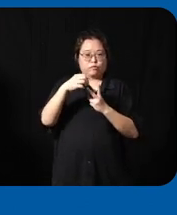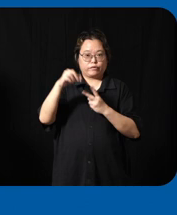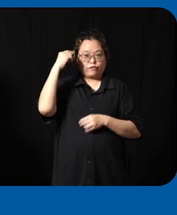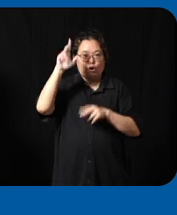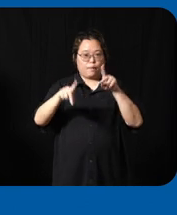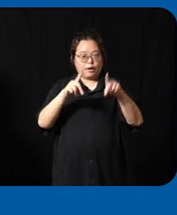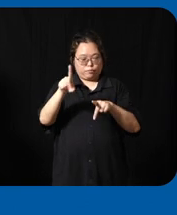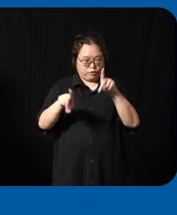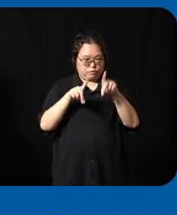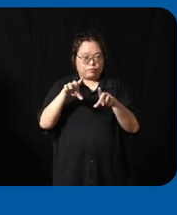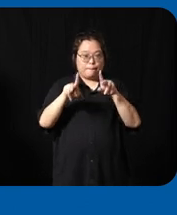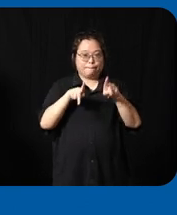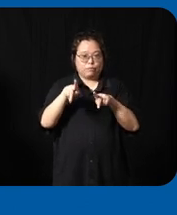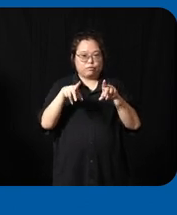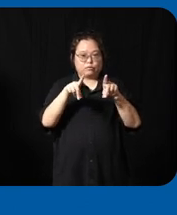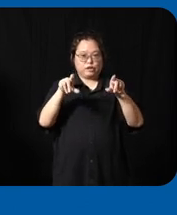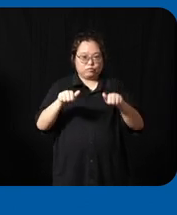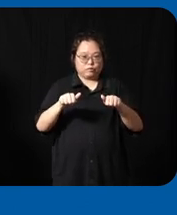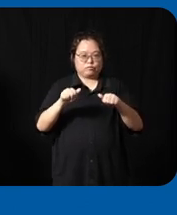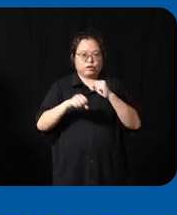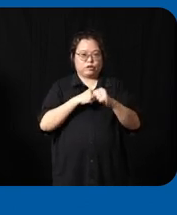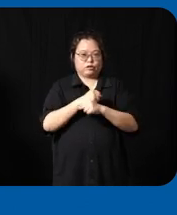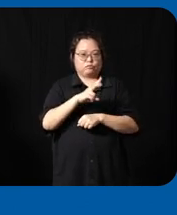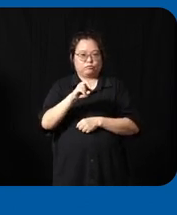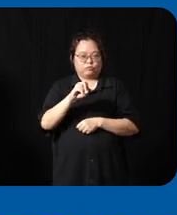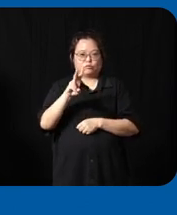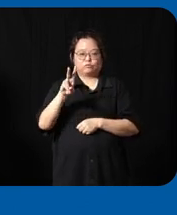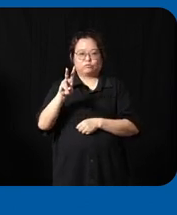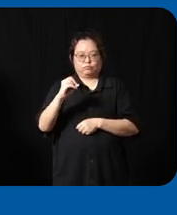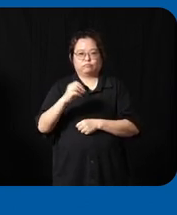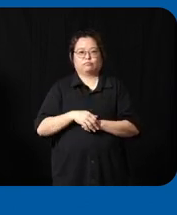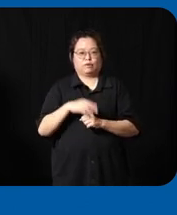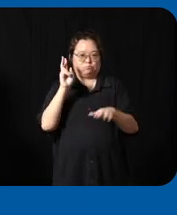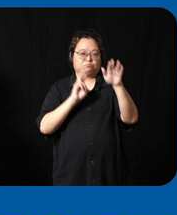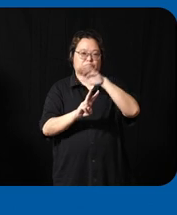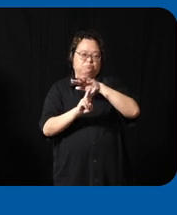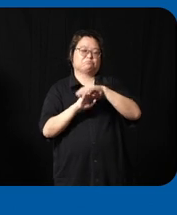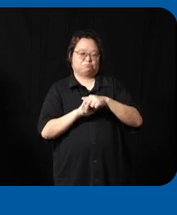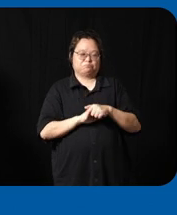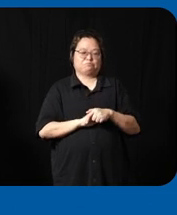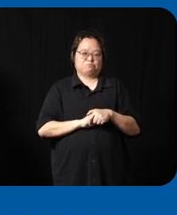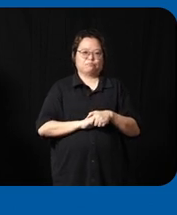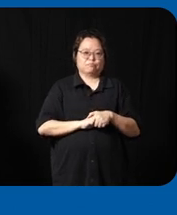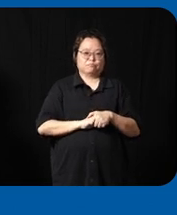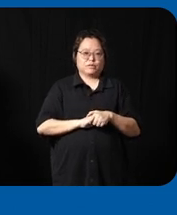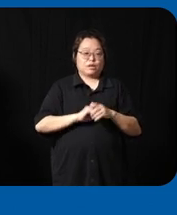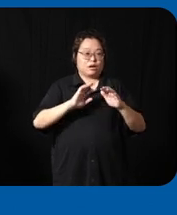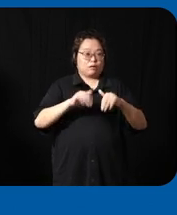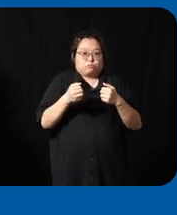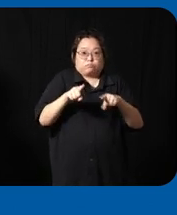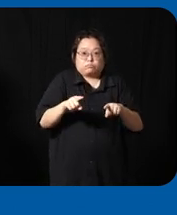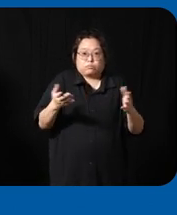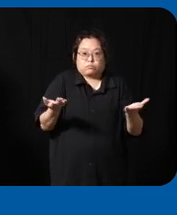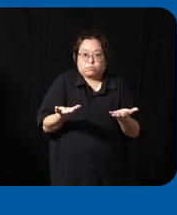by 2025 that's that's the vision that we have uh how how would we want to materialize that uh that